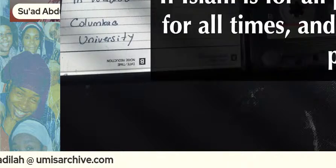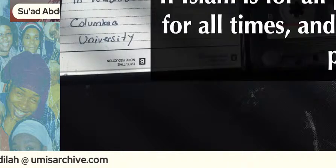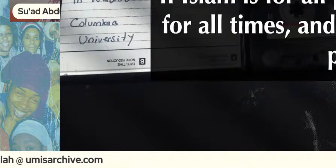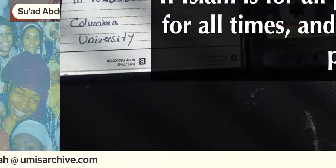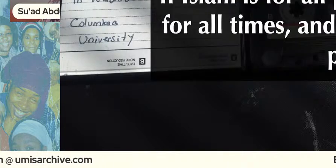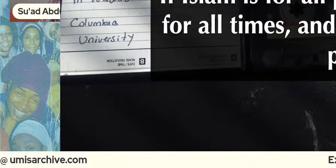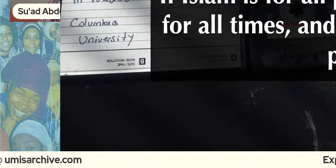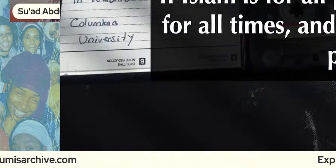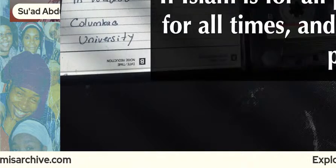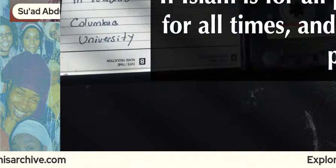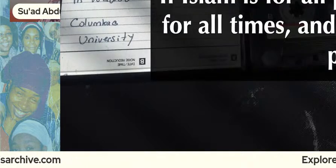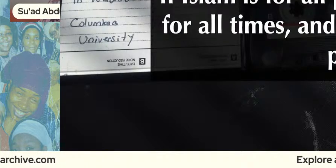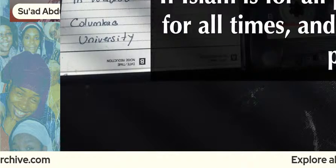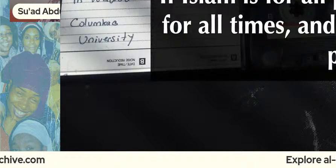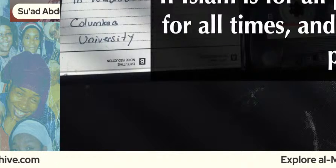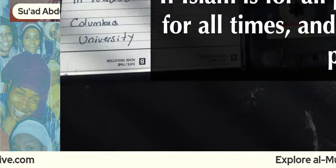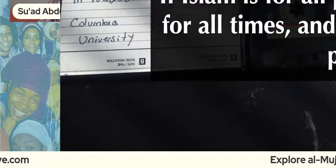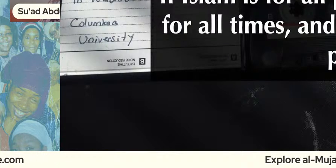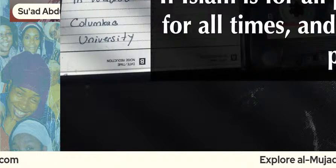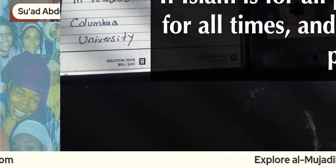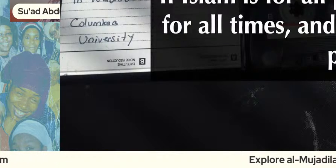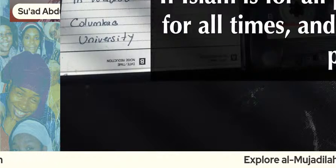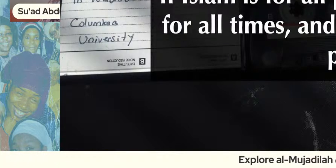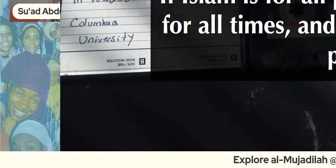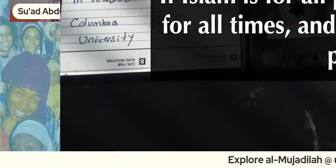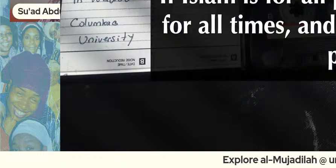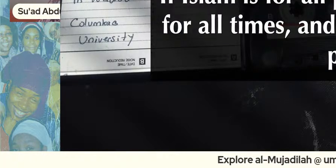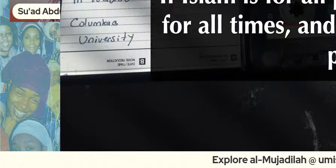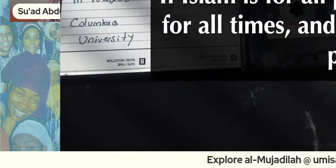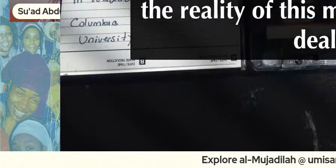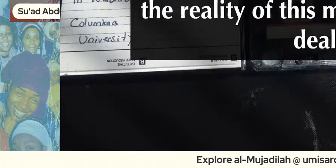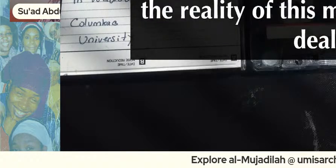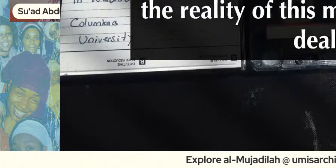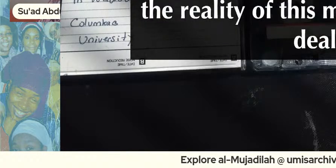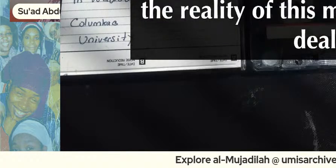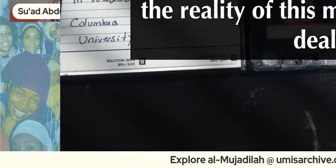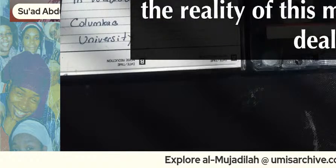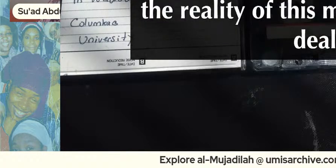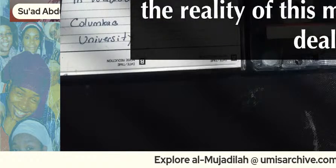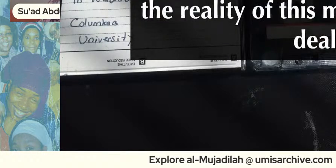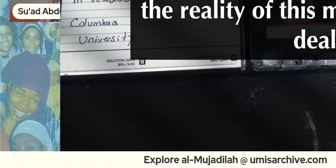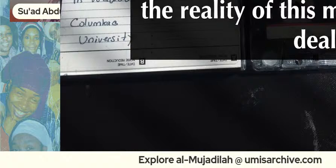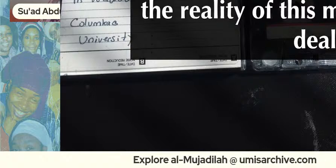if islam is for all places for all times and for all people the reality of this must be